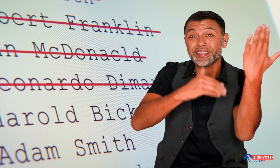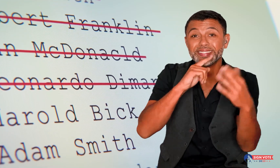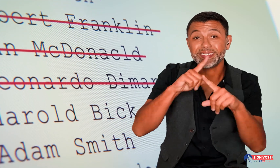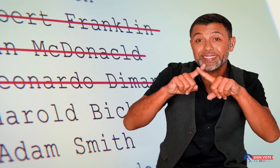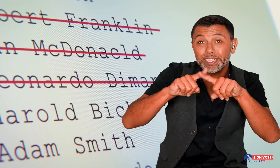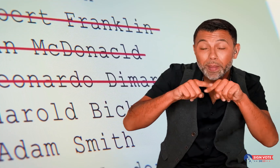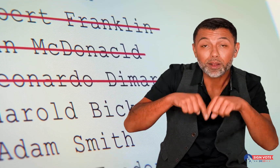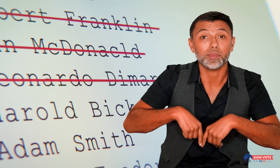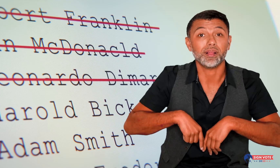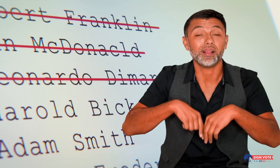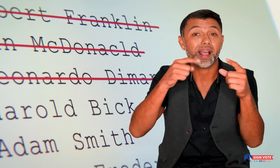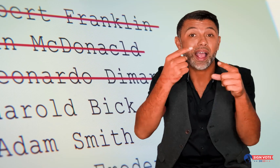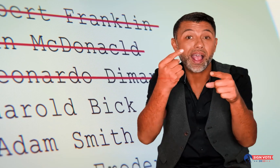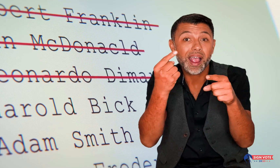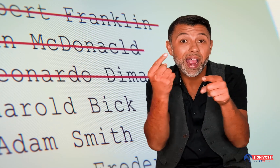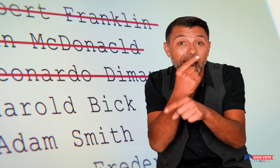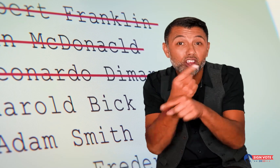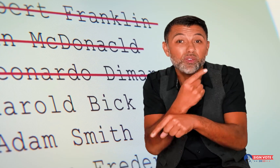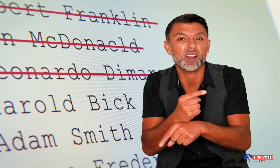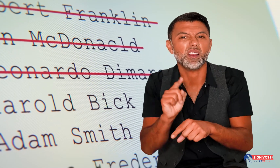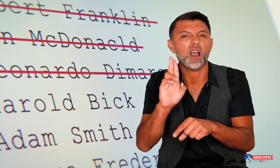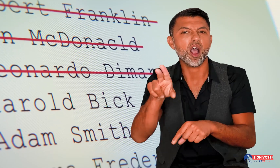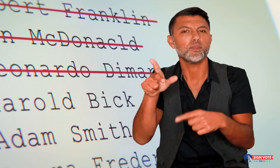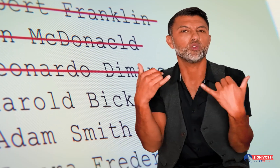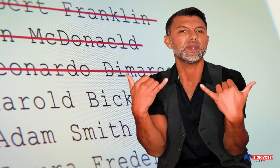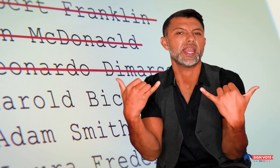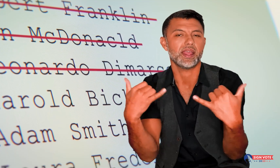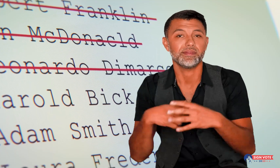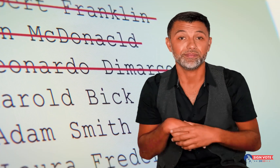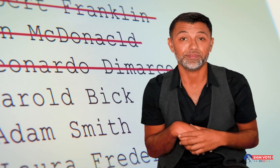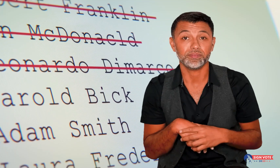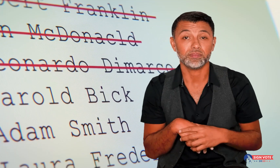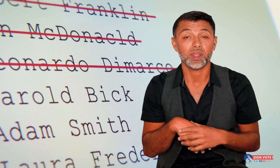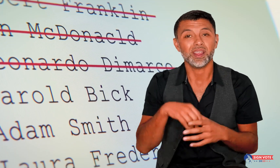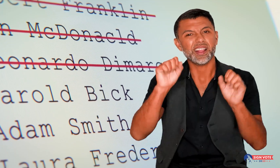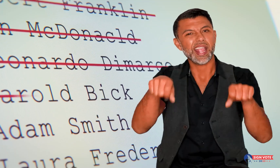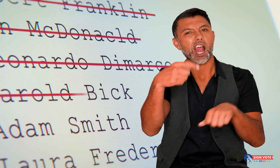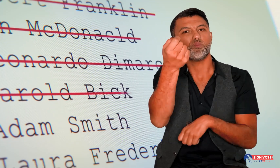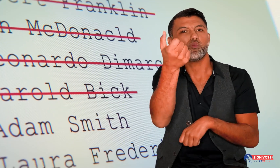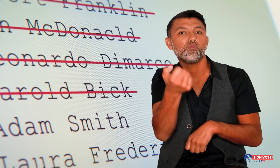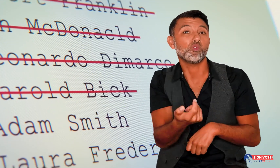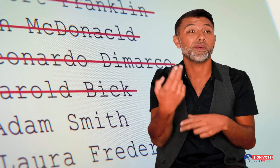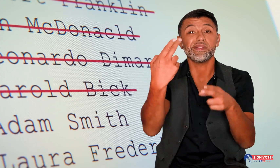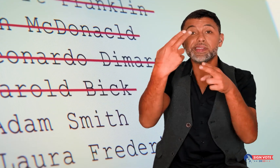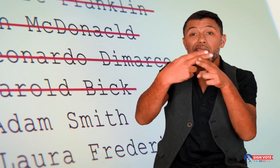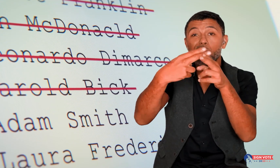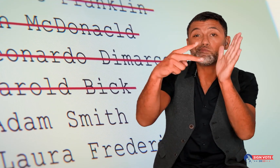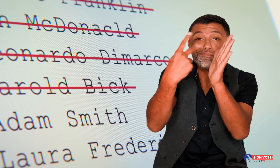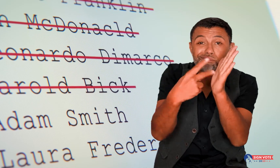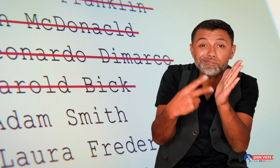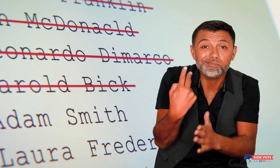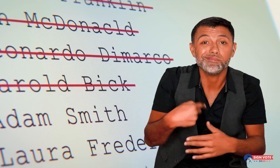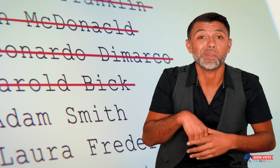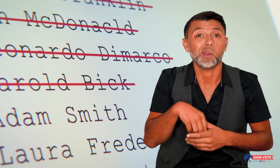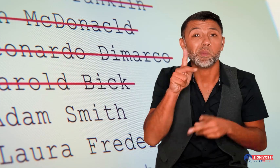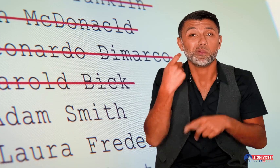voter rolls are dependable, accurate, and up to date. This means removing duplicate names,